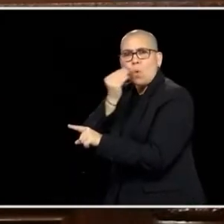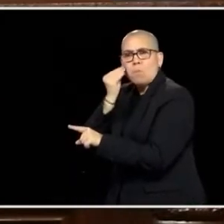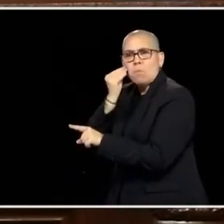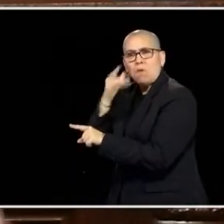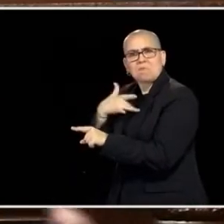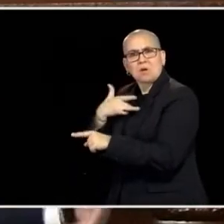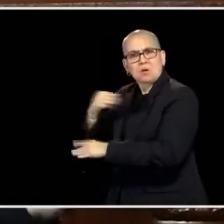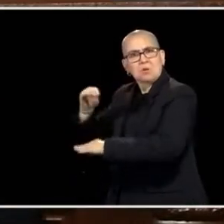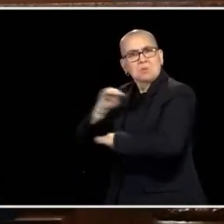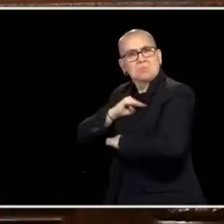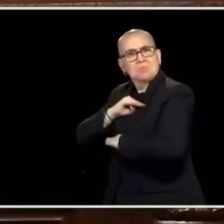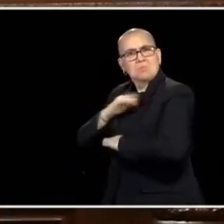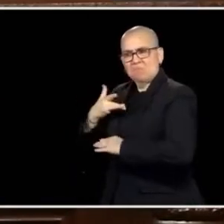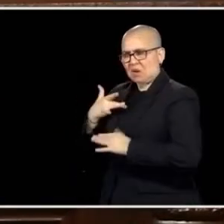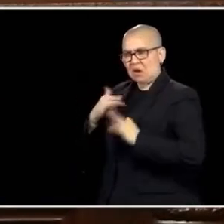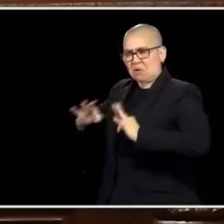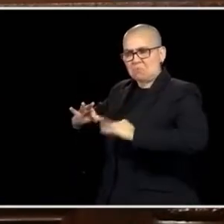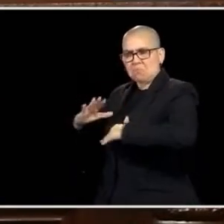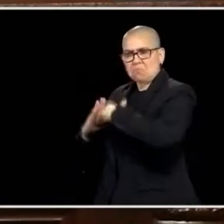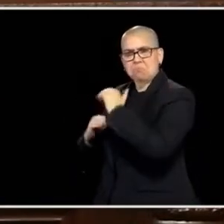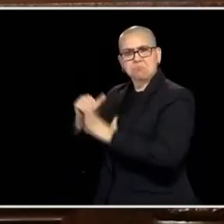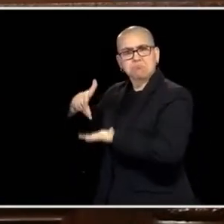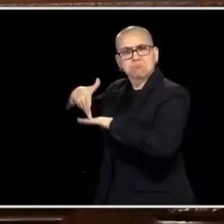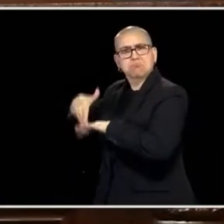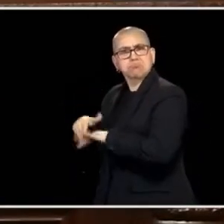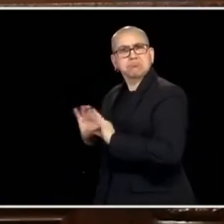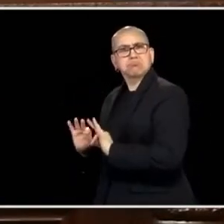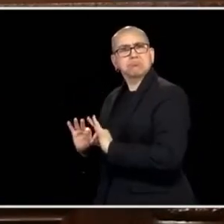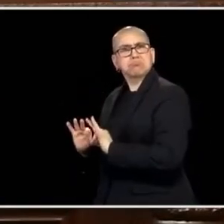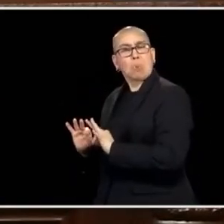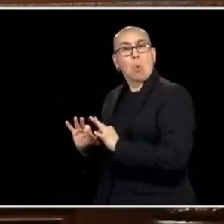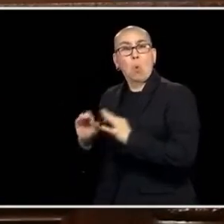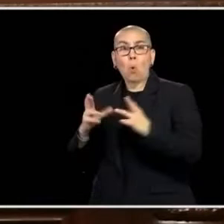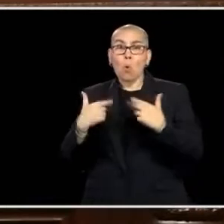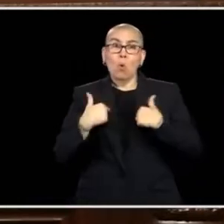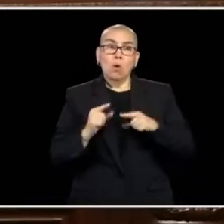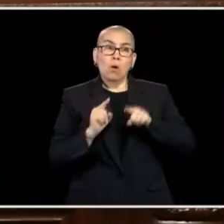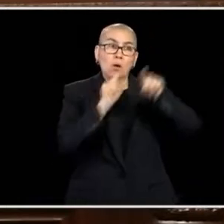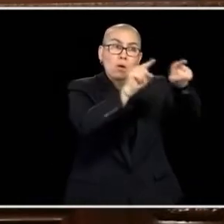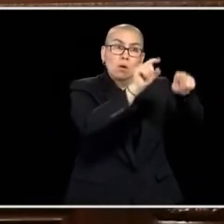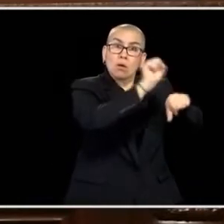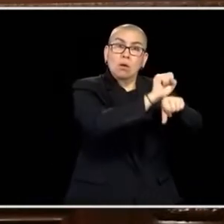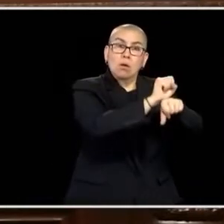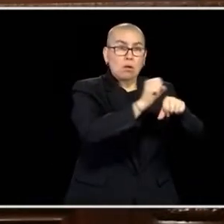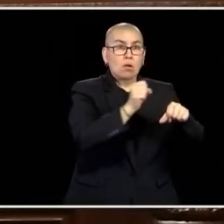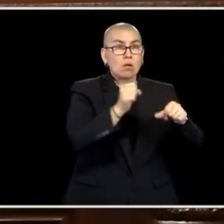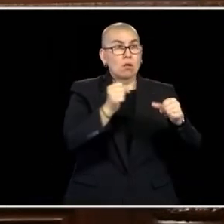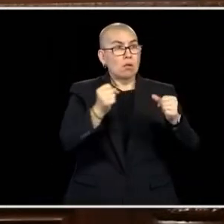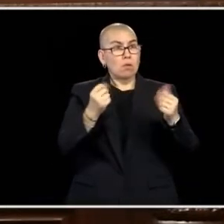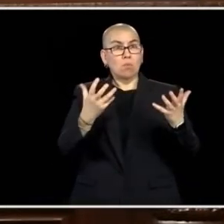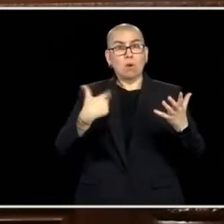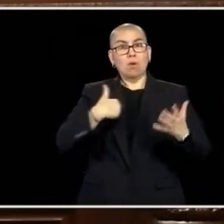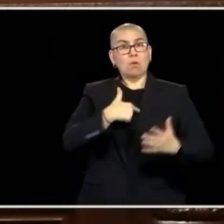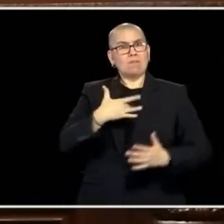ALL OF YOU, IF WE'RE GOING TO RECRUIT AND RETAIN THAT QUALITY WORKFORCE FTER WE'VE TRAINED 'EM, WE BETTER MAKE SURE HAT WE'RE ABLE O KEEP